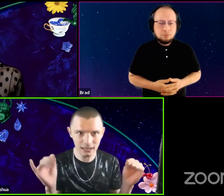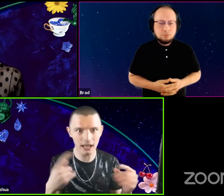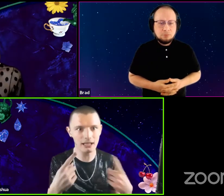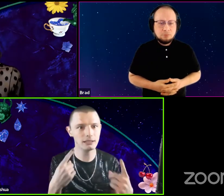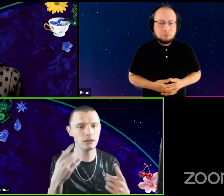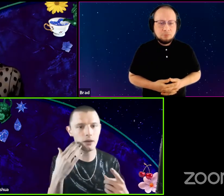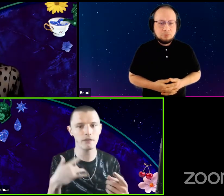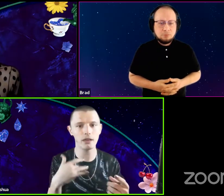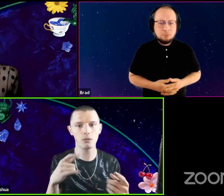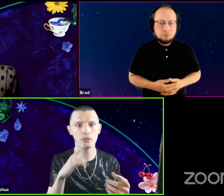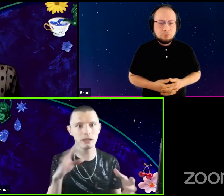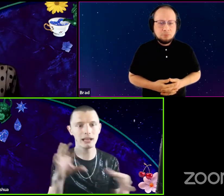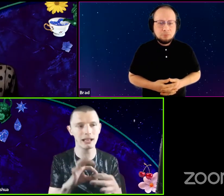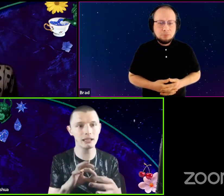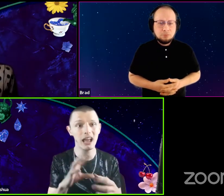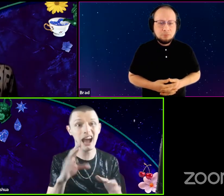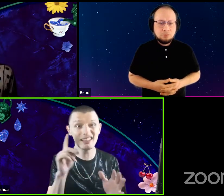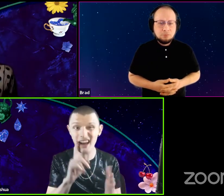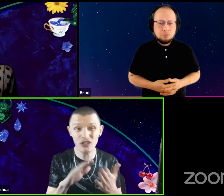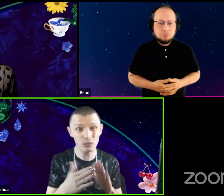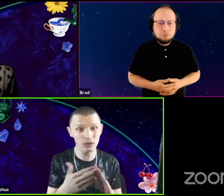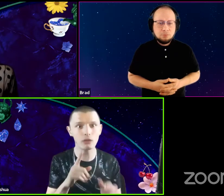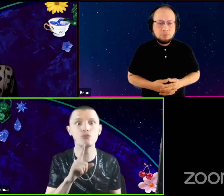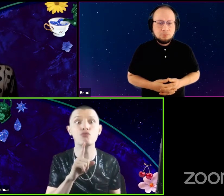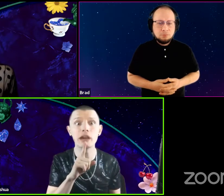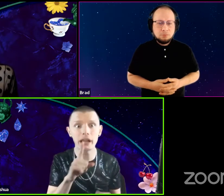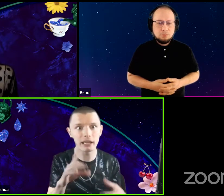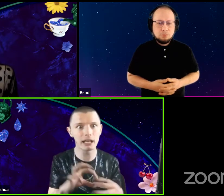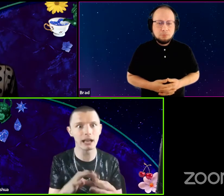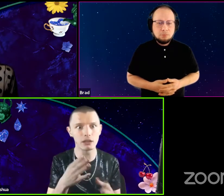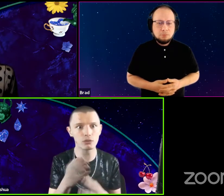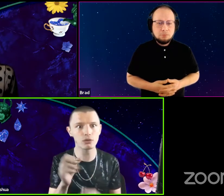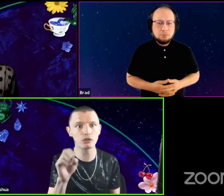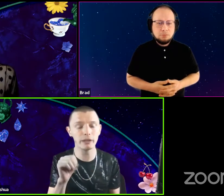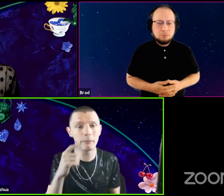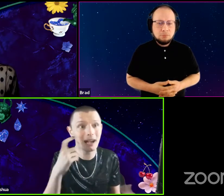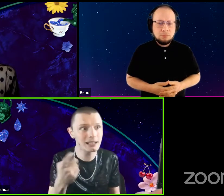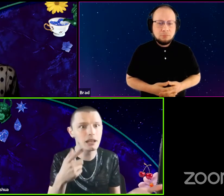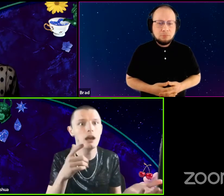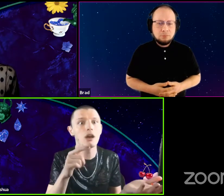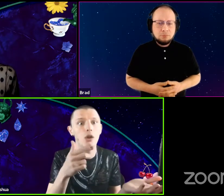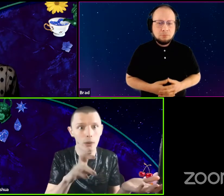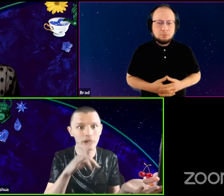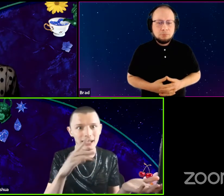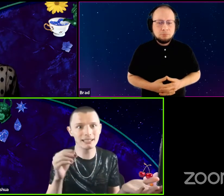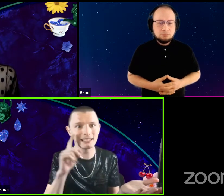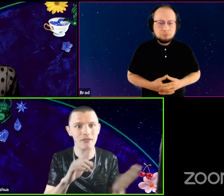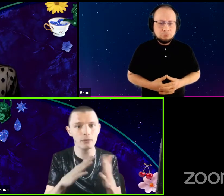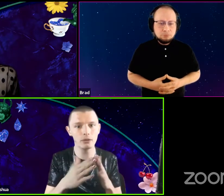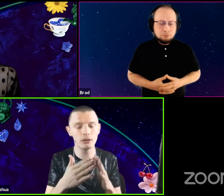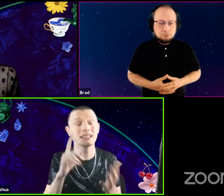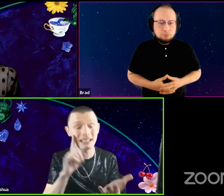And I feel like we really connected and the deaf community really connected through social media because queer kids had deaf kids,